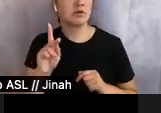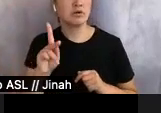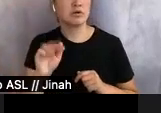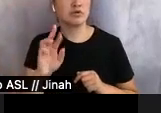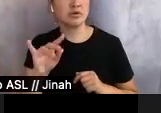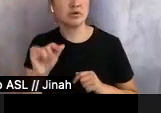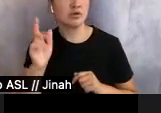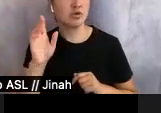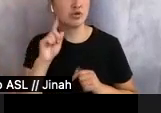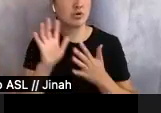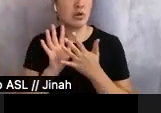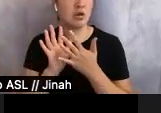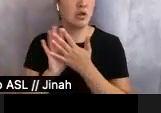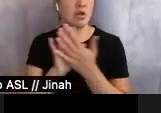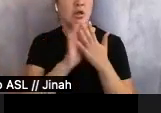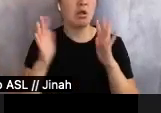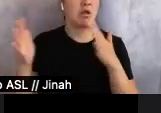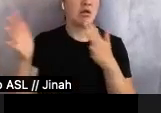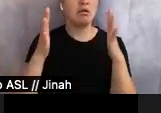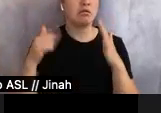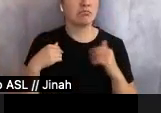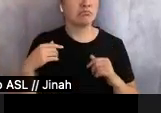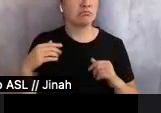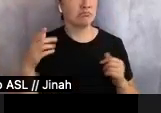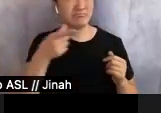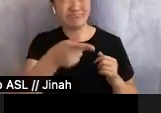"Whoever that was must have been amazing. They were all amazing, weren't they?"